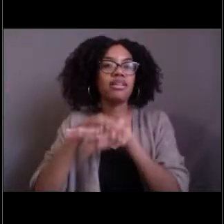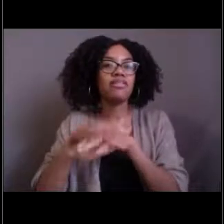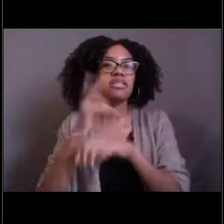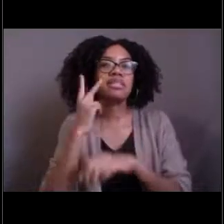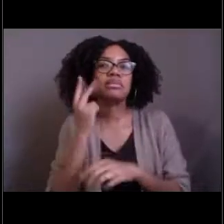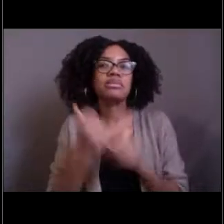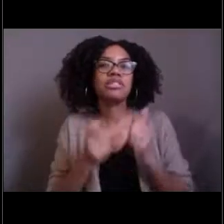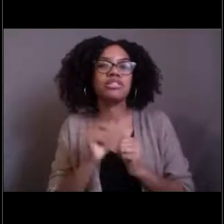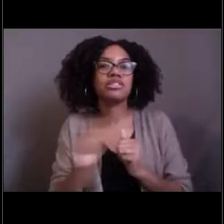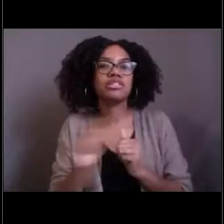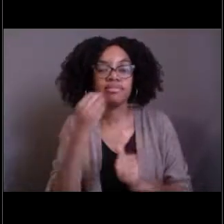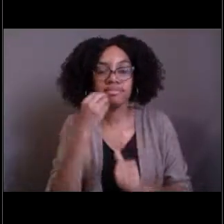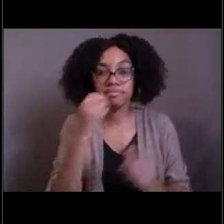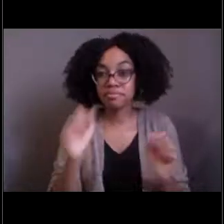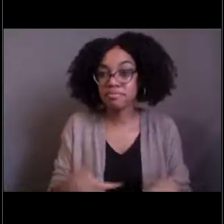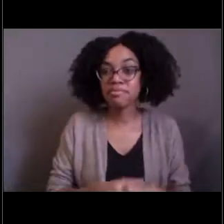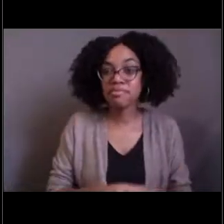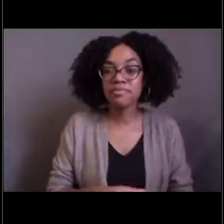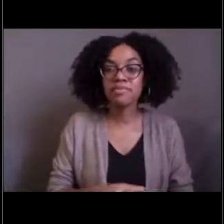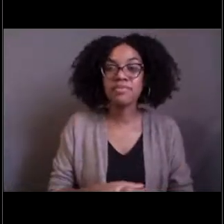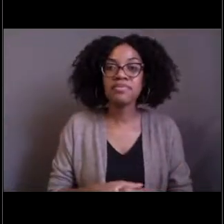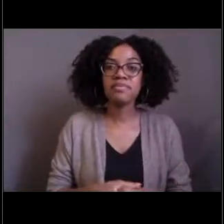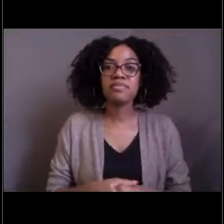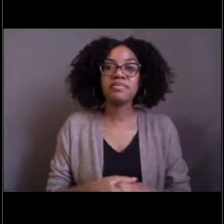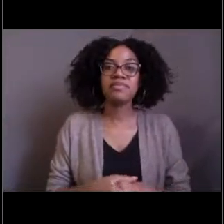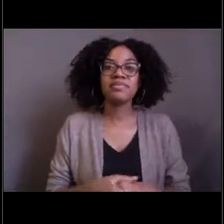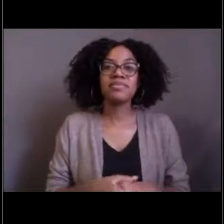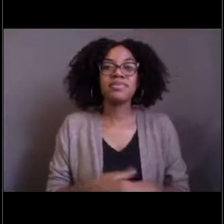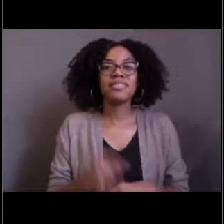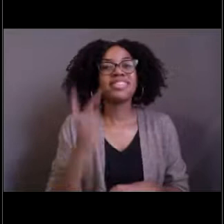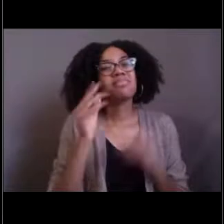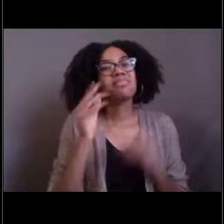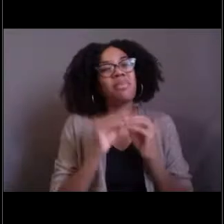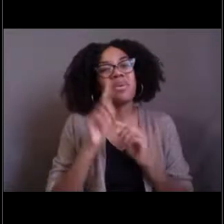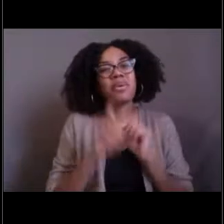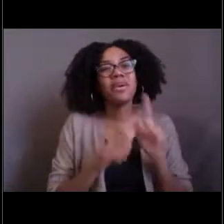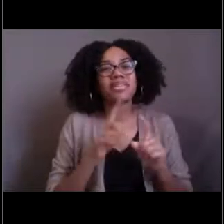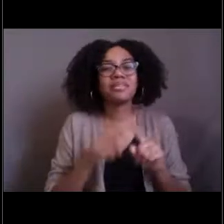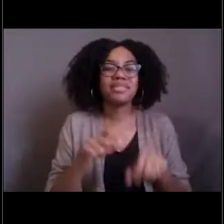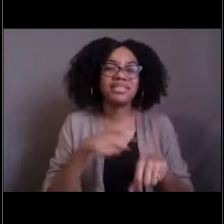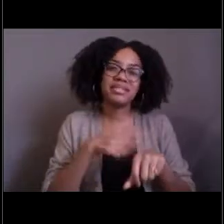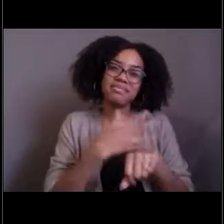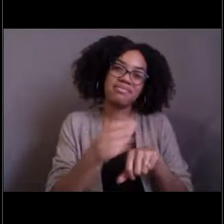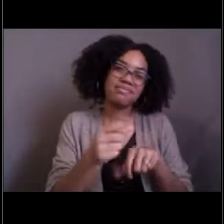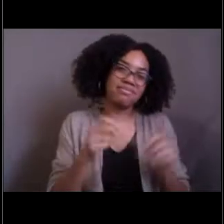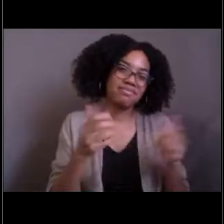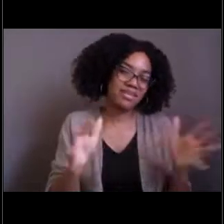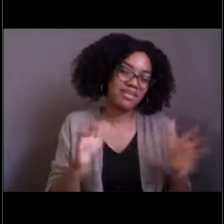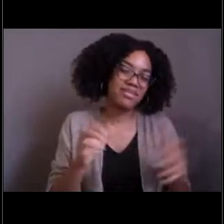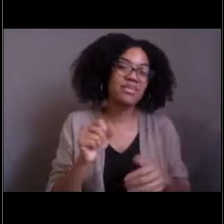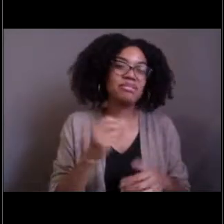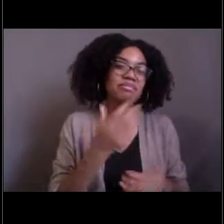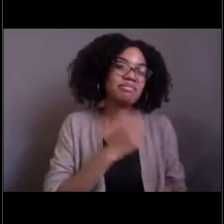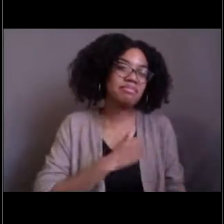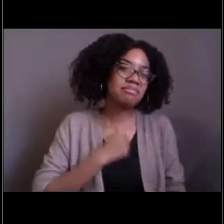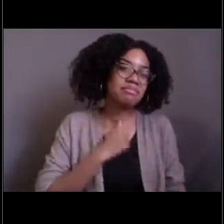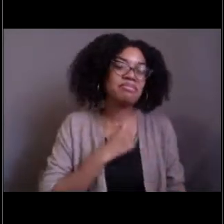All right, I see there are more questions but I also see that we're out of time. So Kasey, you have just done such a wonderful job